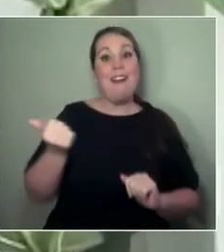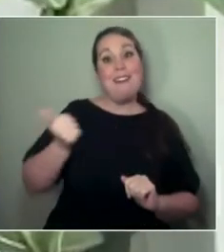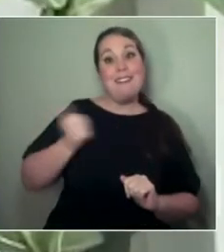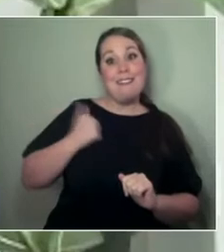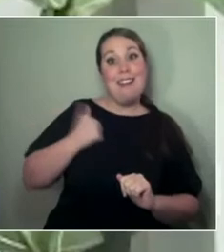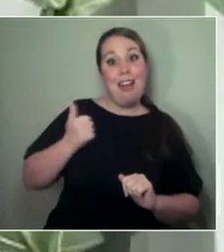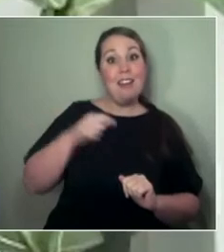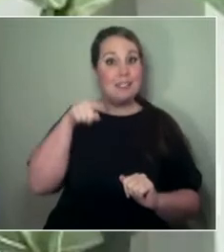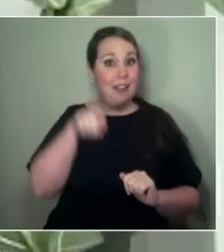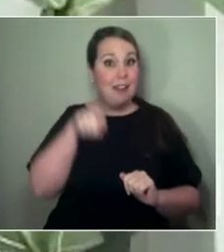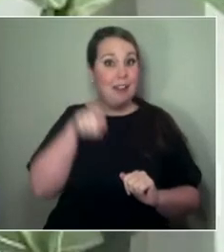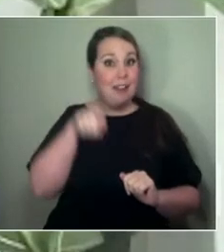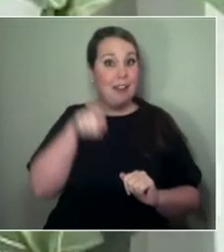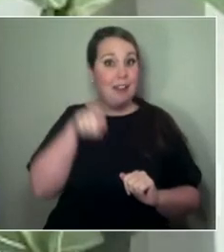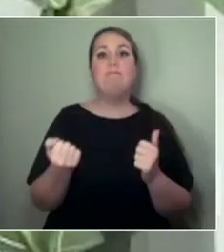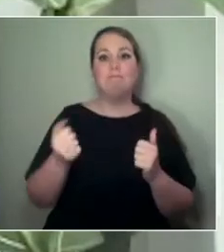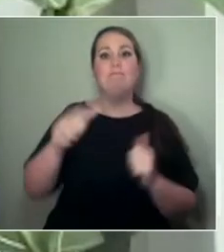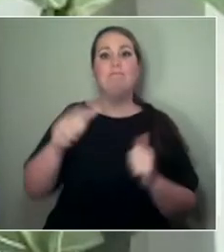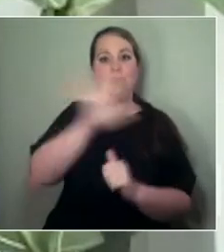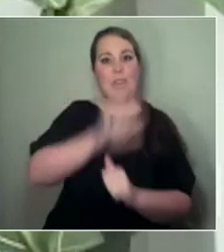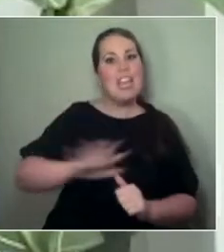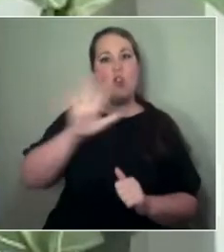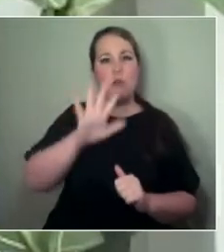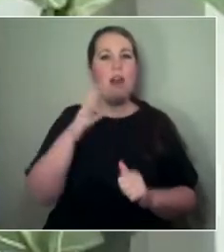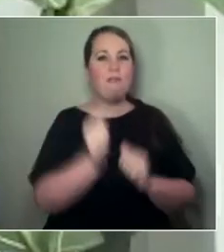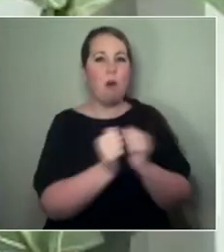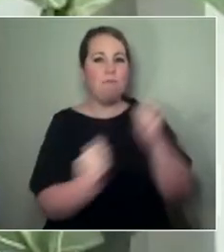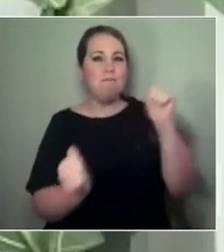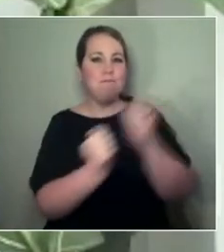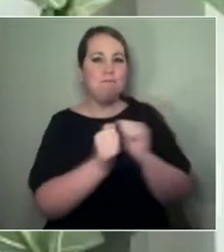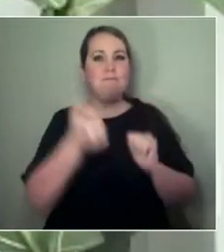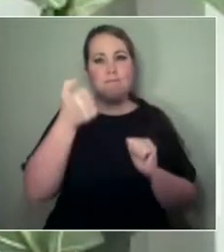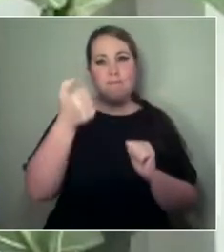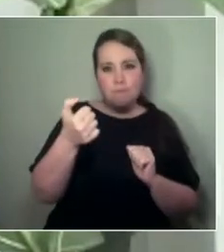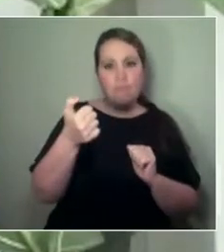of the Cree, Dene, Nakoda, Saulteaux and Ojibwe people